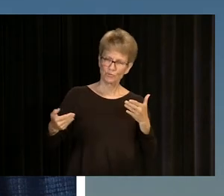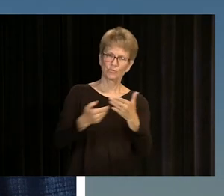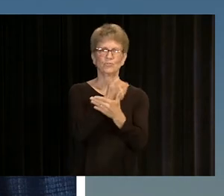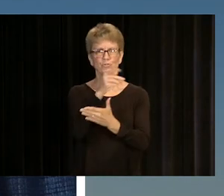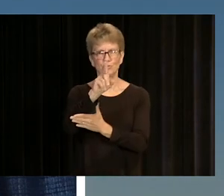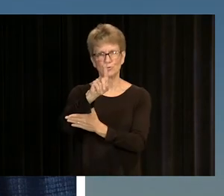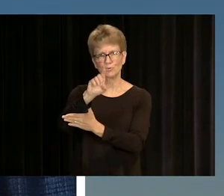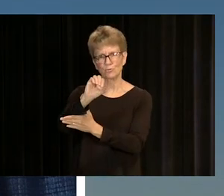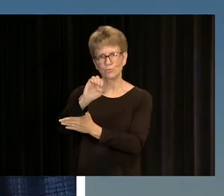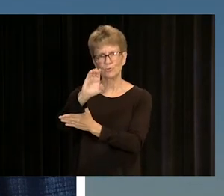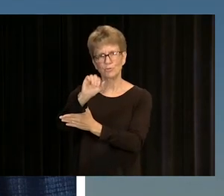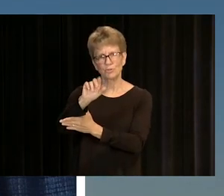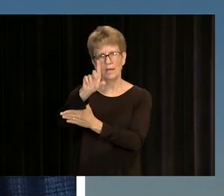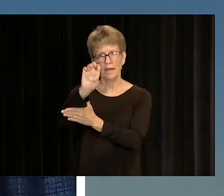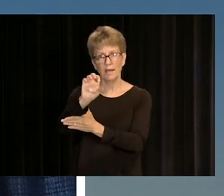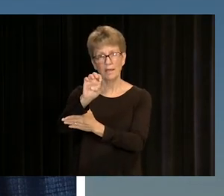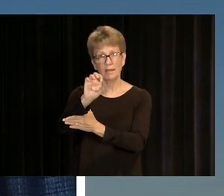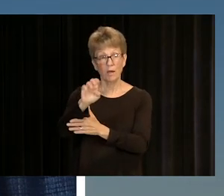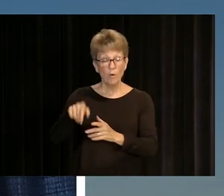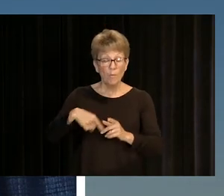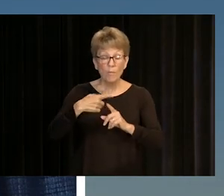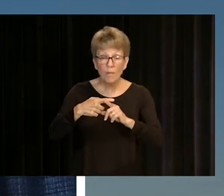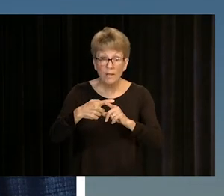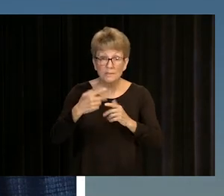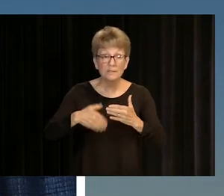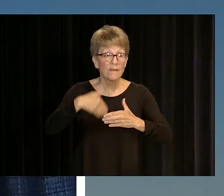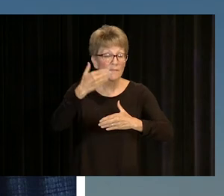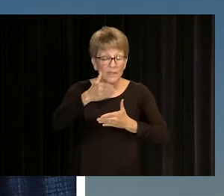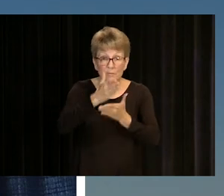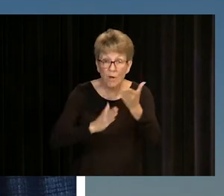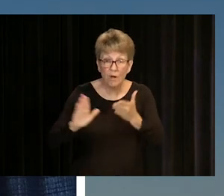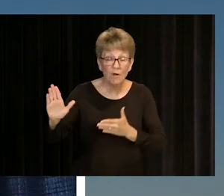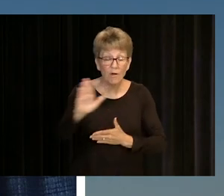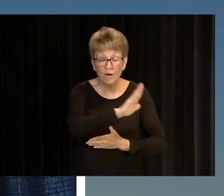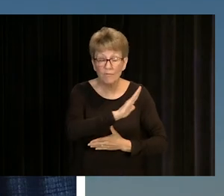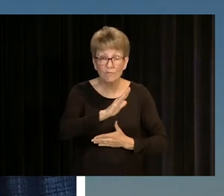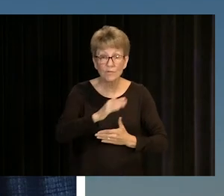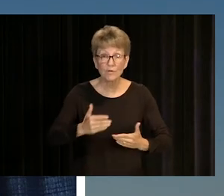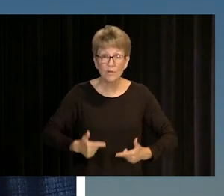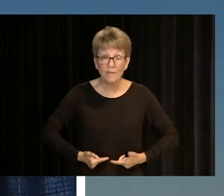OF A BRAND NEW DECADE, IT ALSO MARKS THE FIRST YEAR OF THE NEXT CHAPTER OF OUR LIVES.